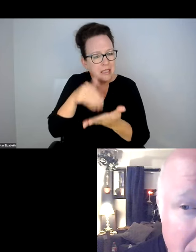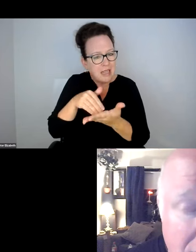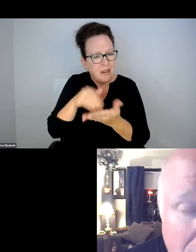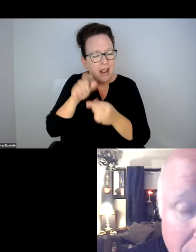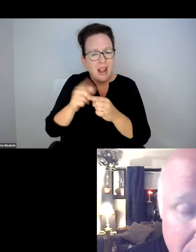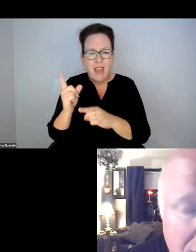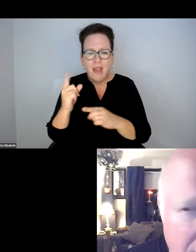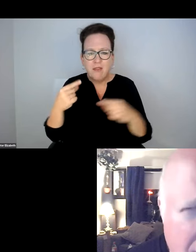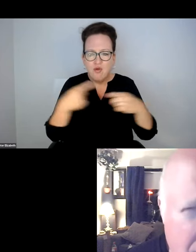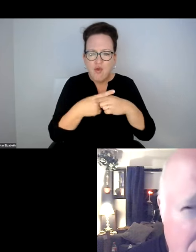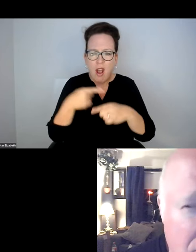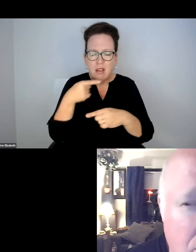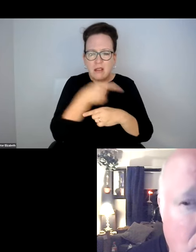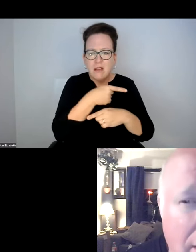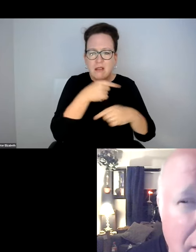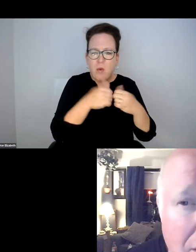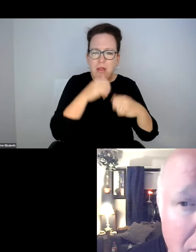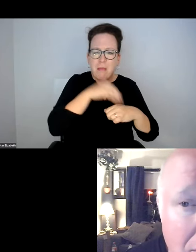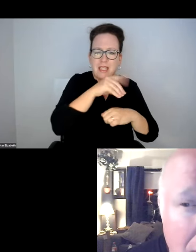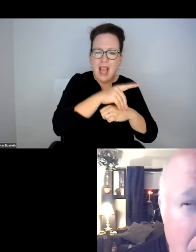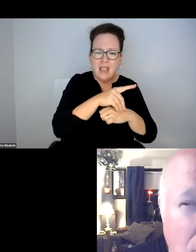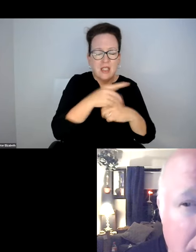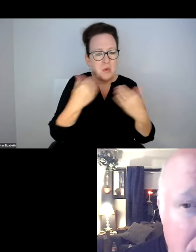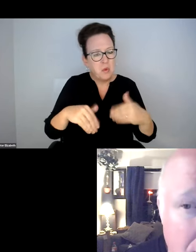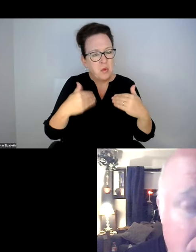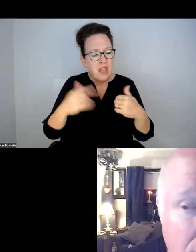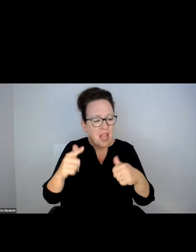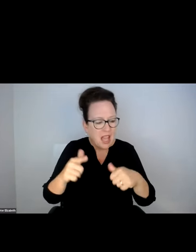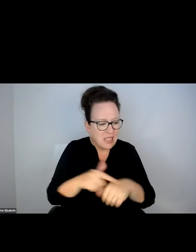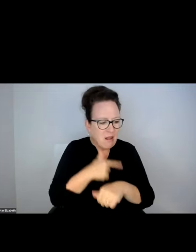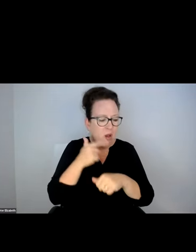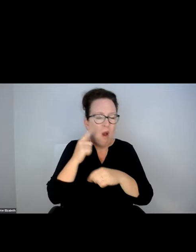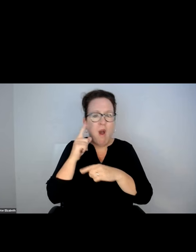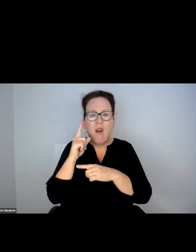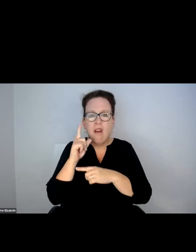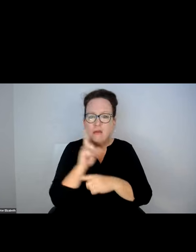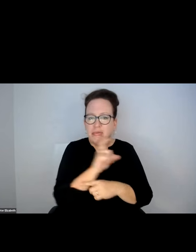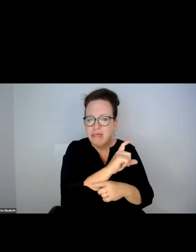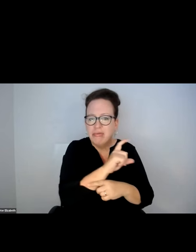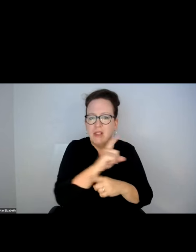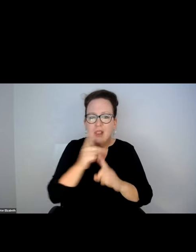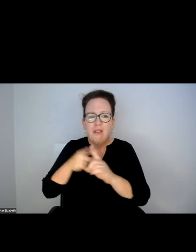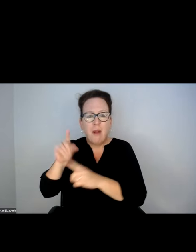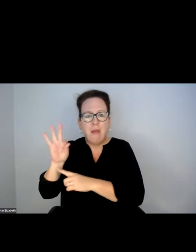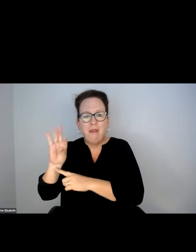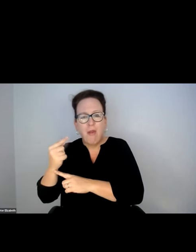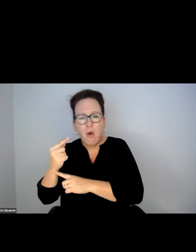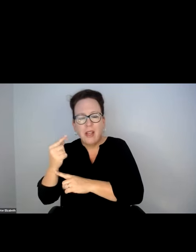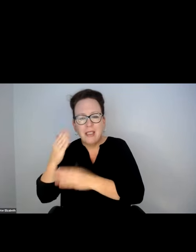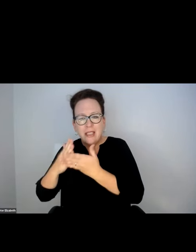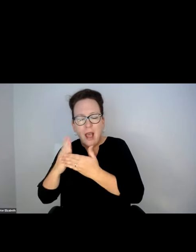SHOPPING CENTER. NOW THEY HAVE TO CROSS THROUGH THAT INTERSECTION WHERE THE MCDONALD'S IS. THIS AND THAT.